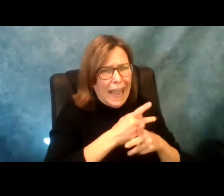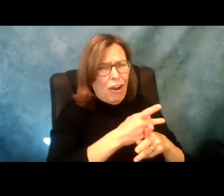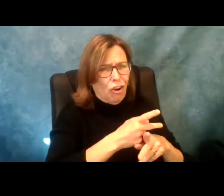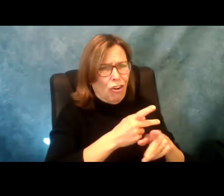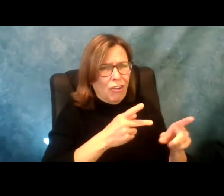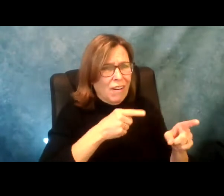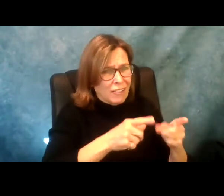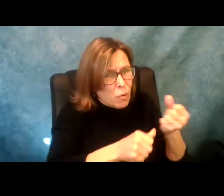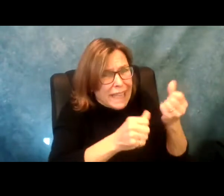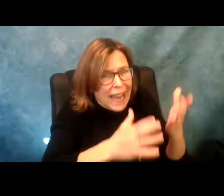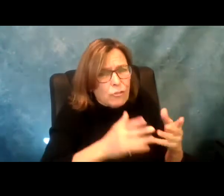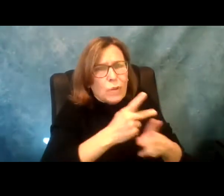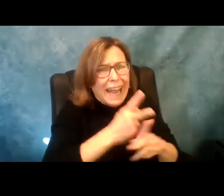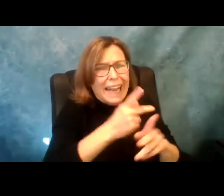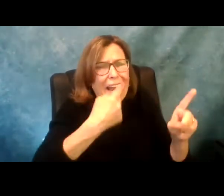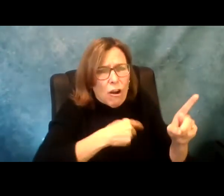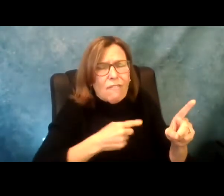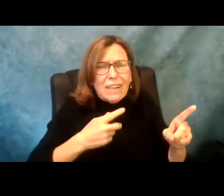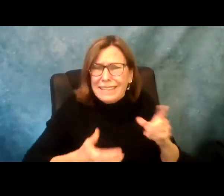The fact that we have this industry, home health care age